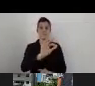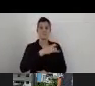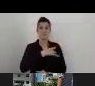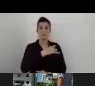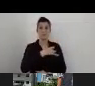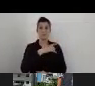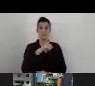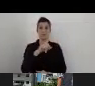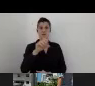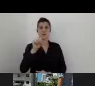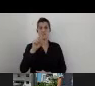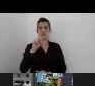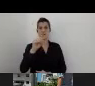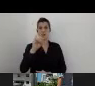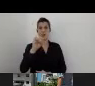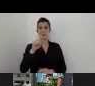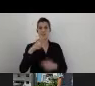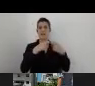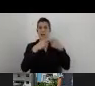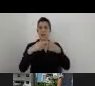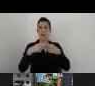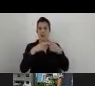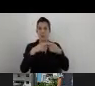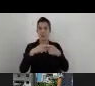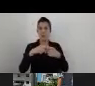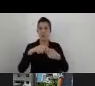the National Service of Disability.